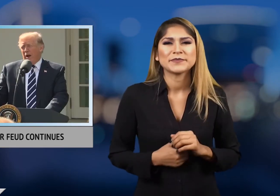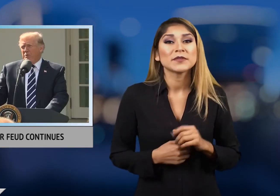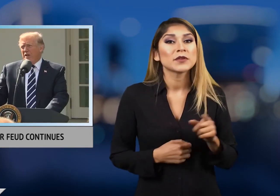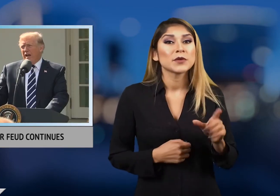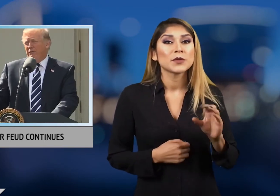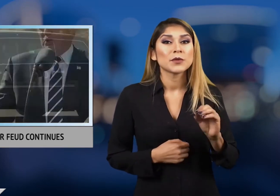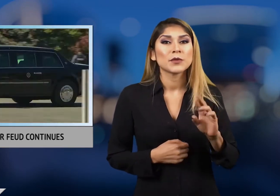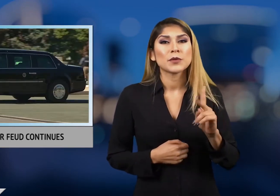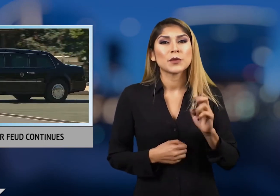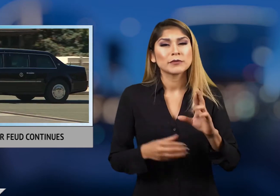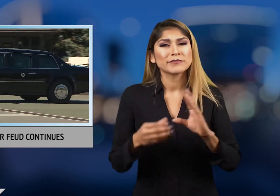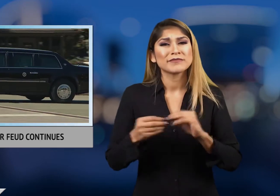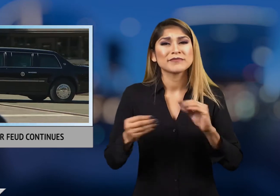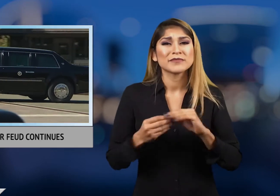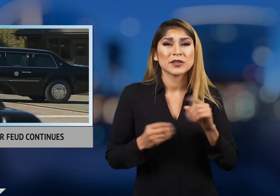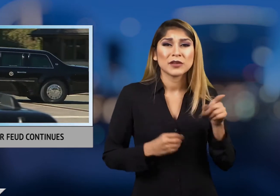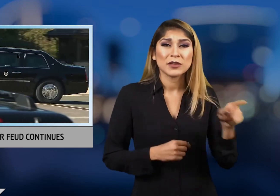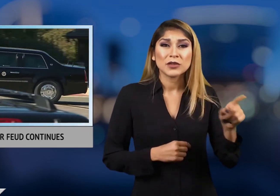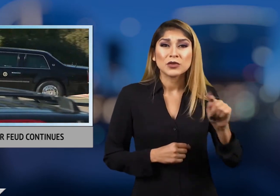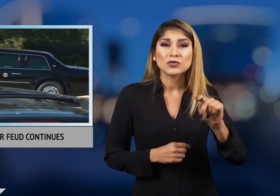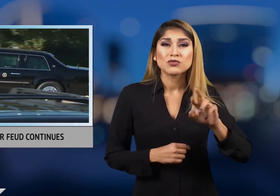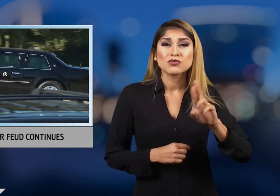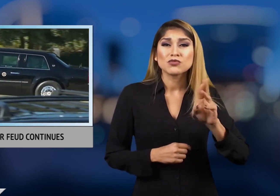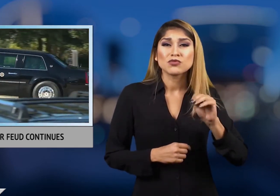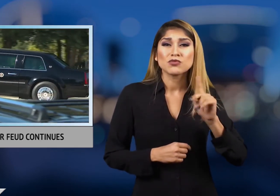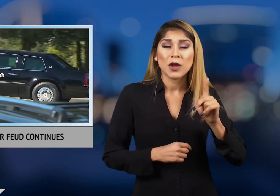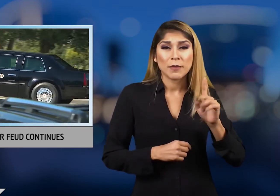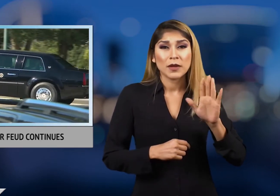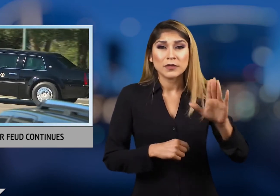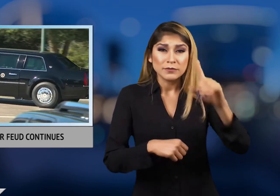Corker says Trump continues to lower